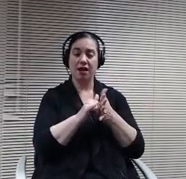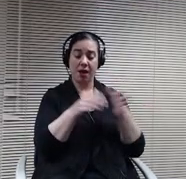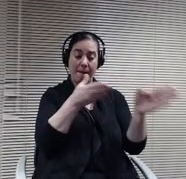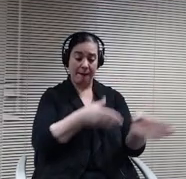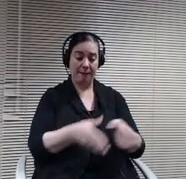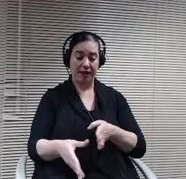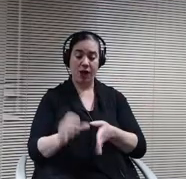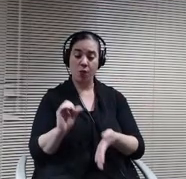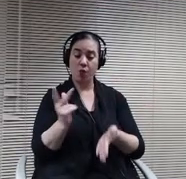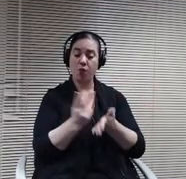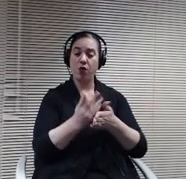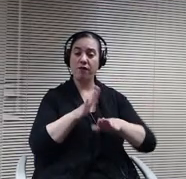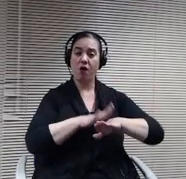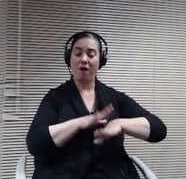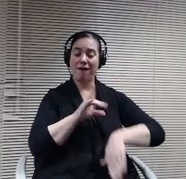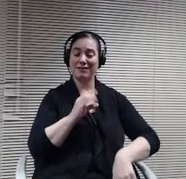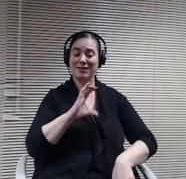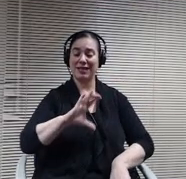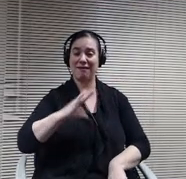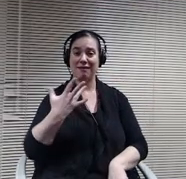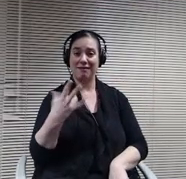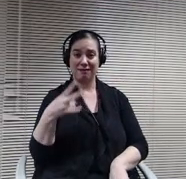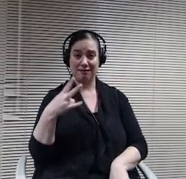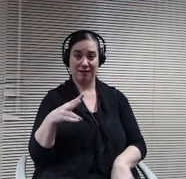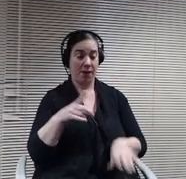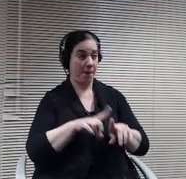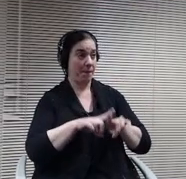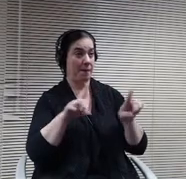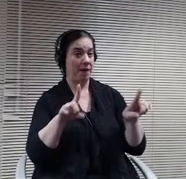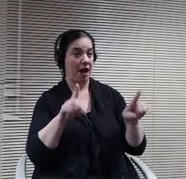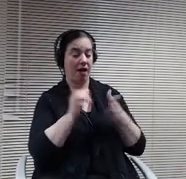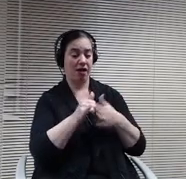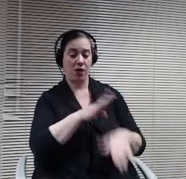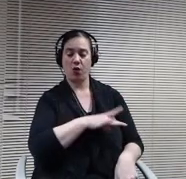because the board does not legally act on motions at a